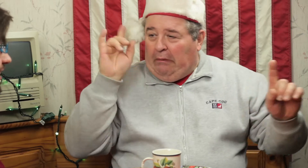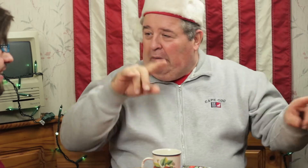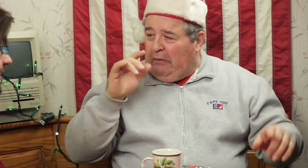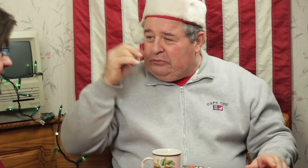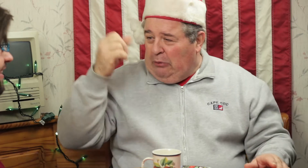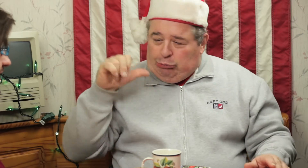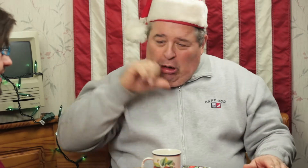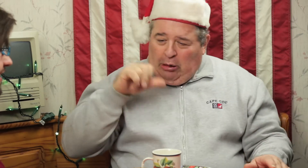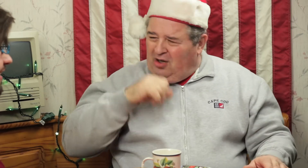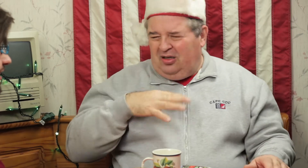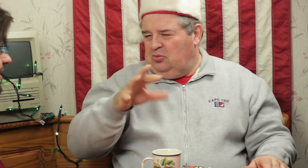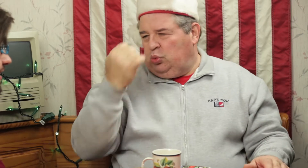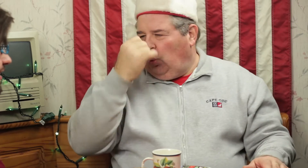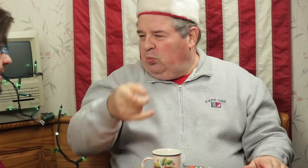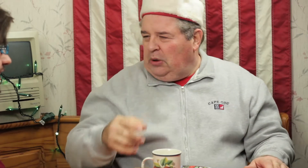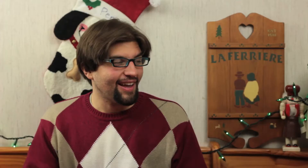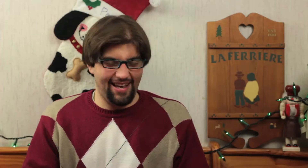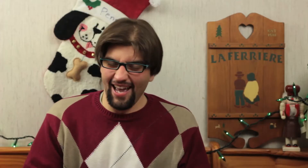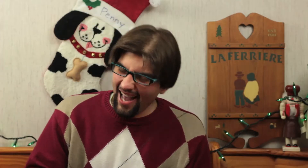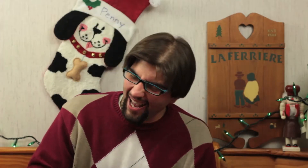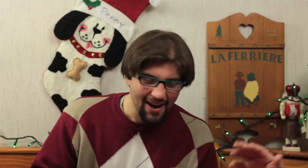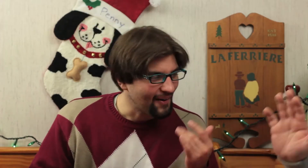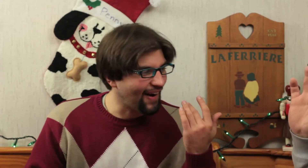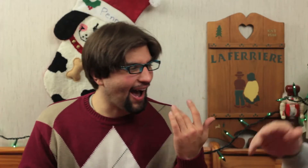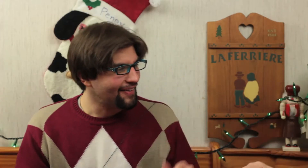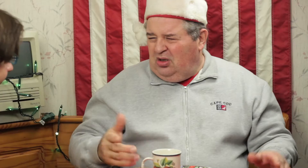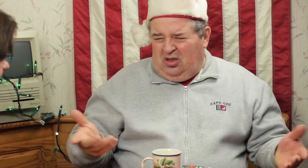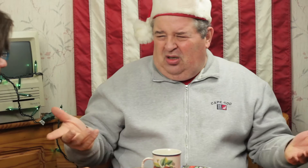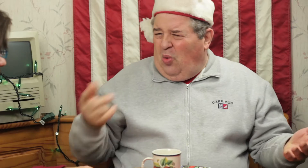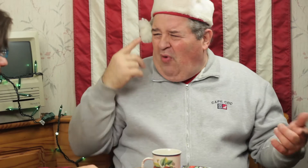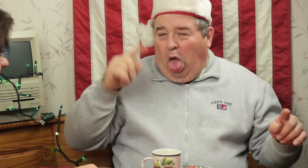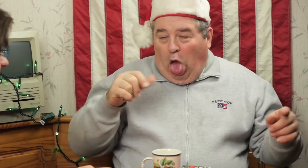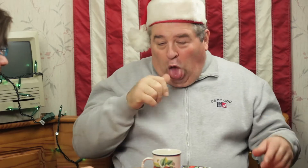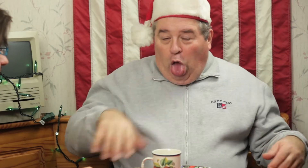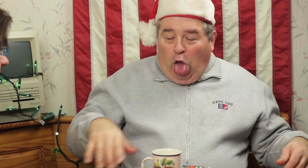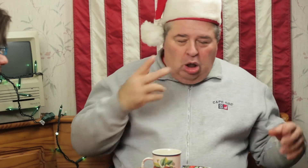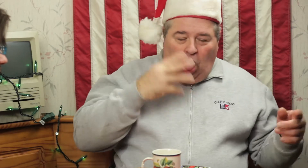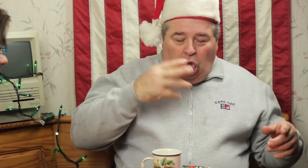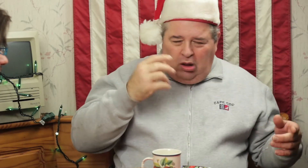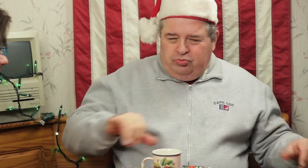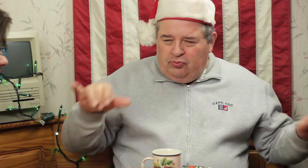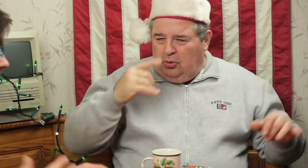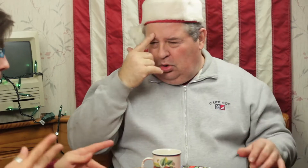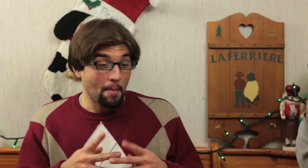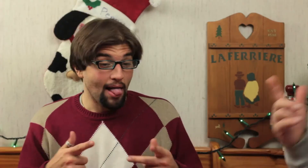Some people go every Saturday and get drunk drunk. They're stupid. Why? What for? Same same, it's stupid.